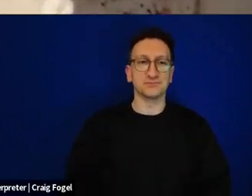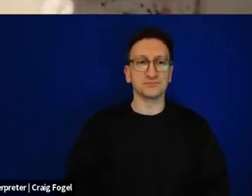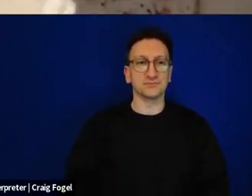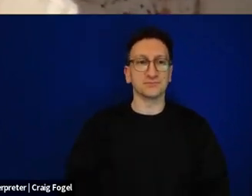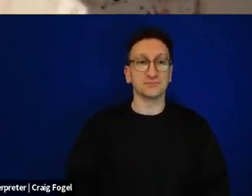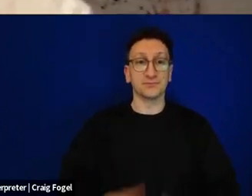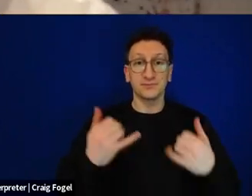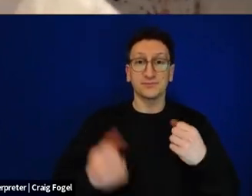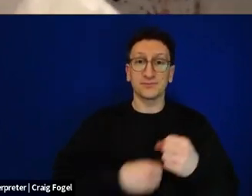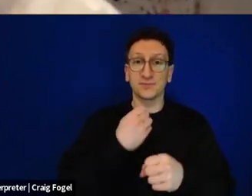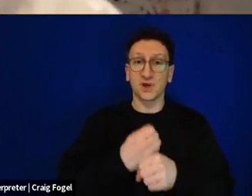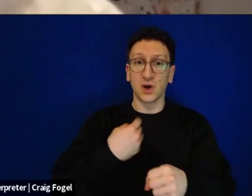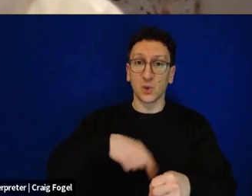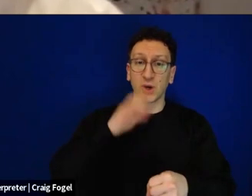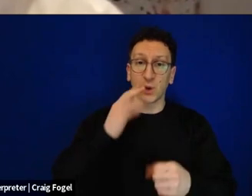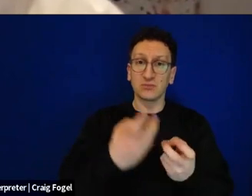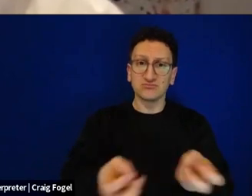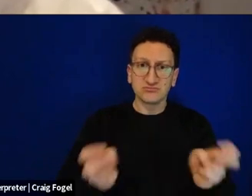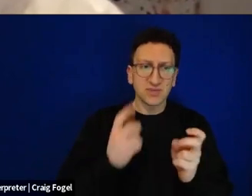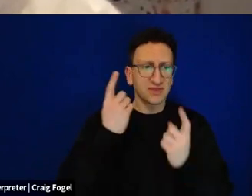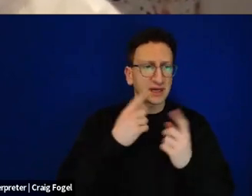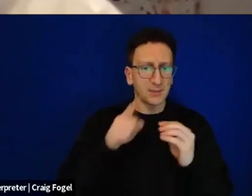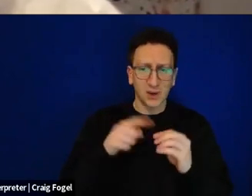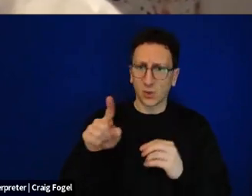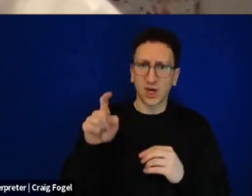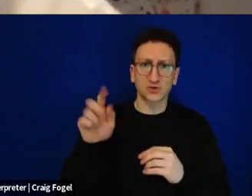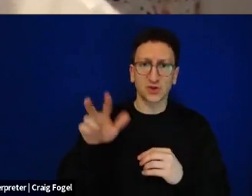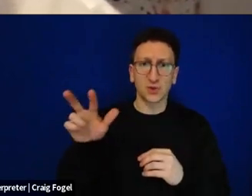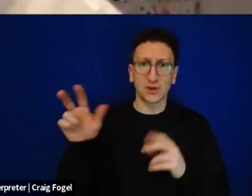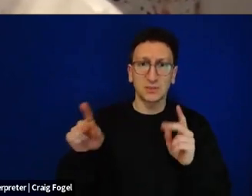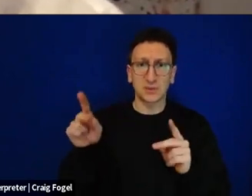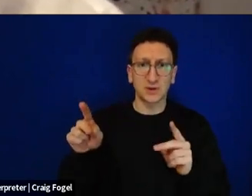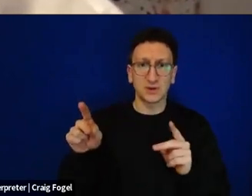think to a large degree about the 133 hostages. We hope sincerely that so many of them